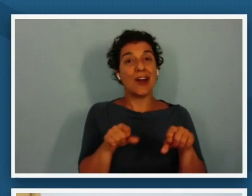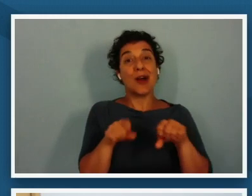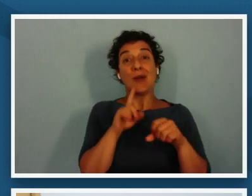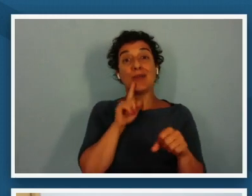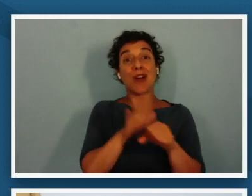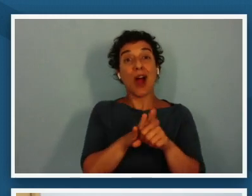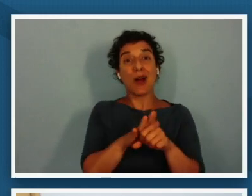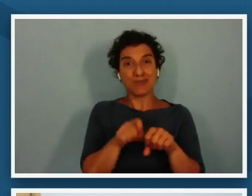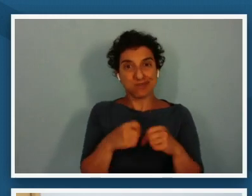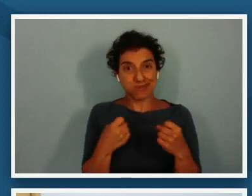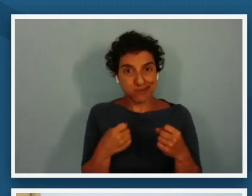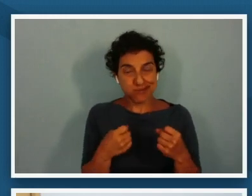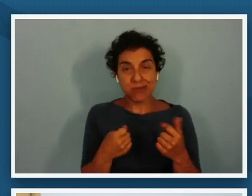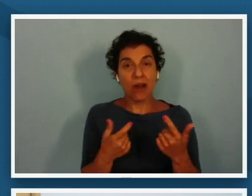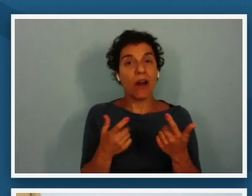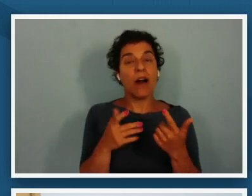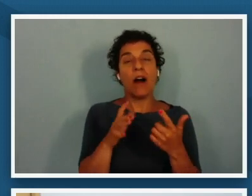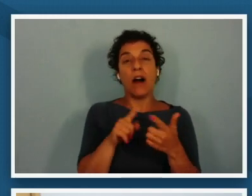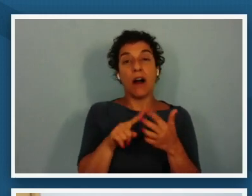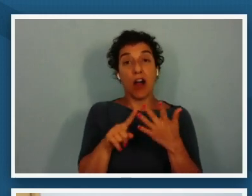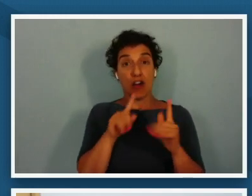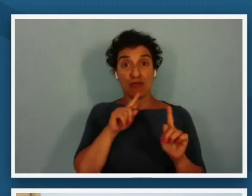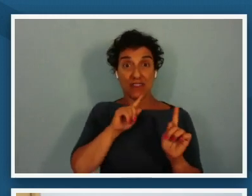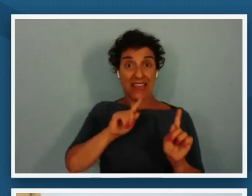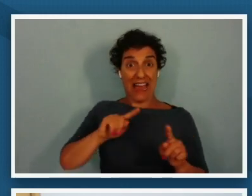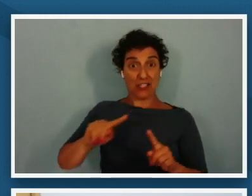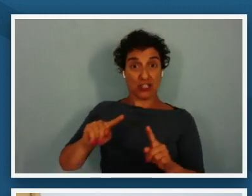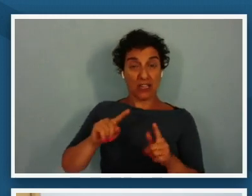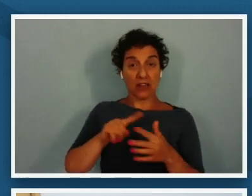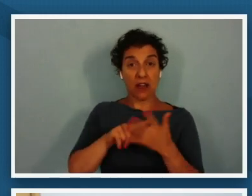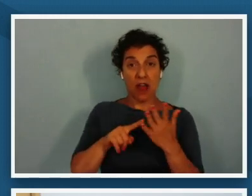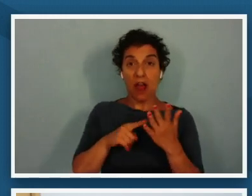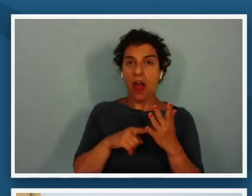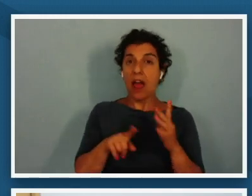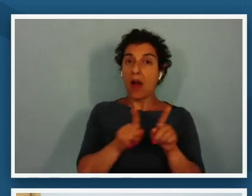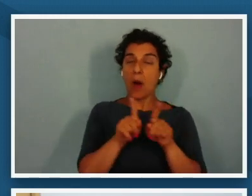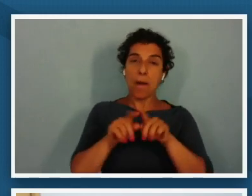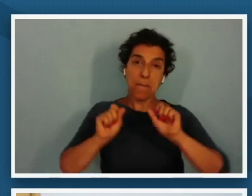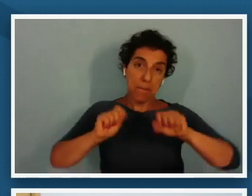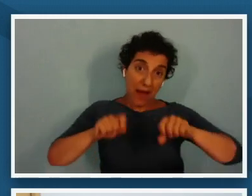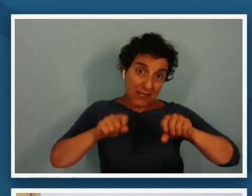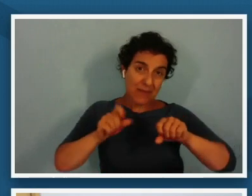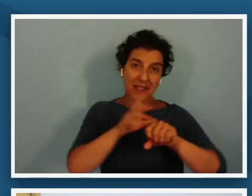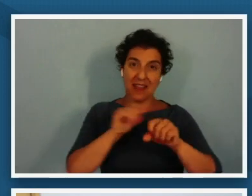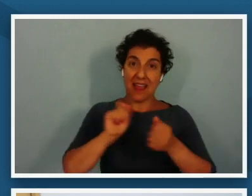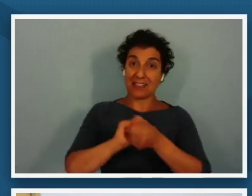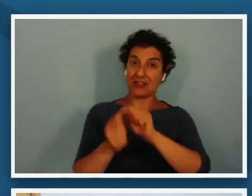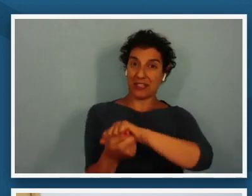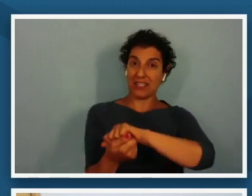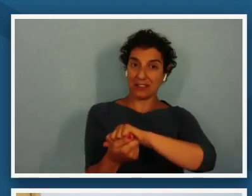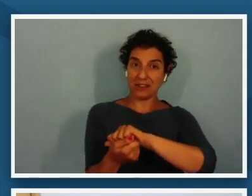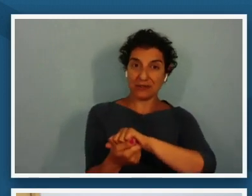reaction and i love this one that's